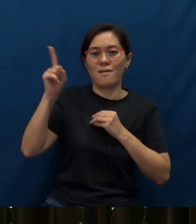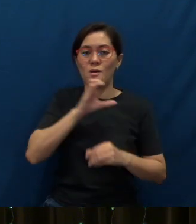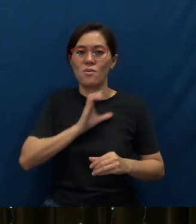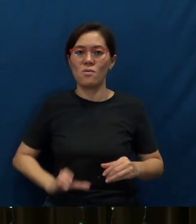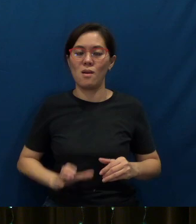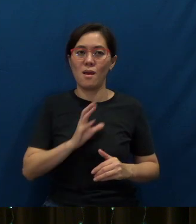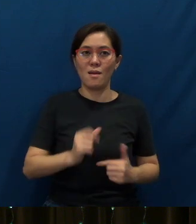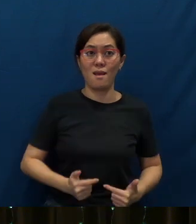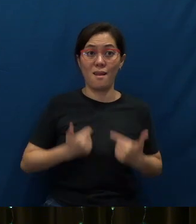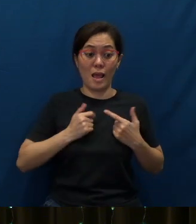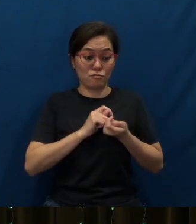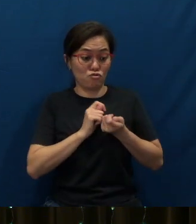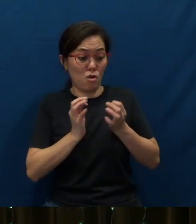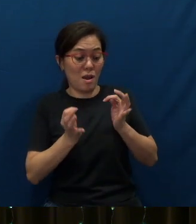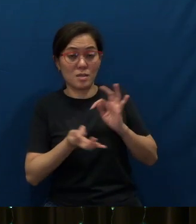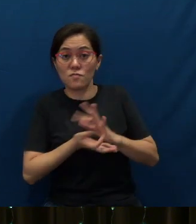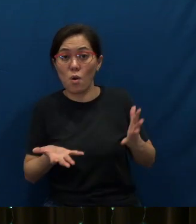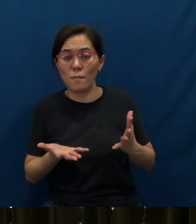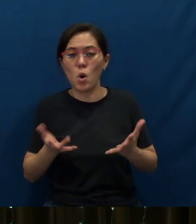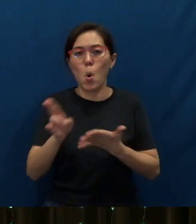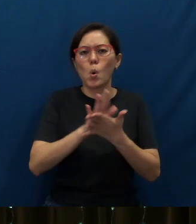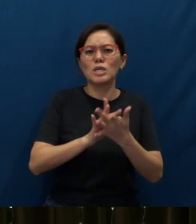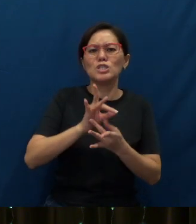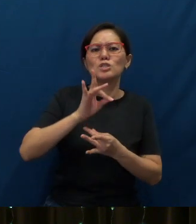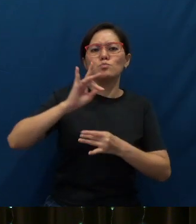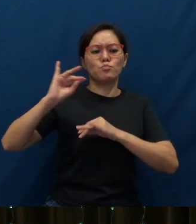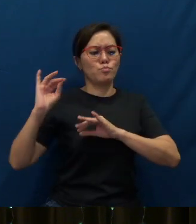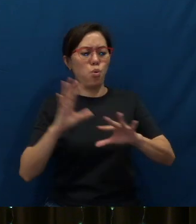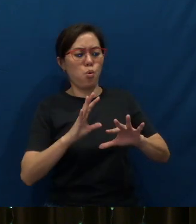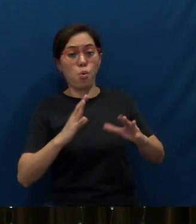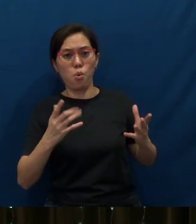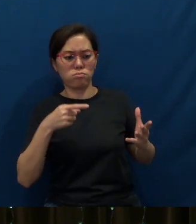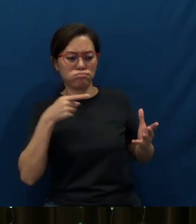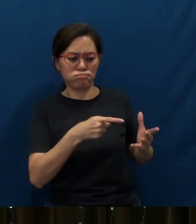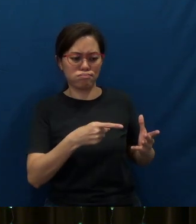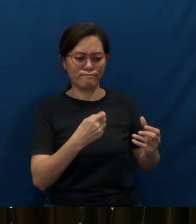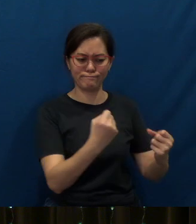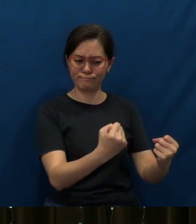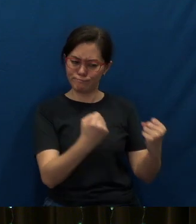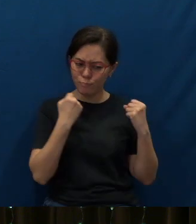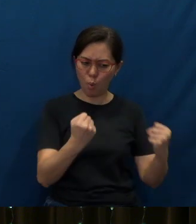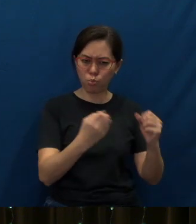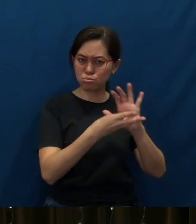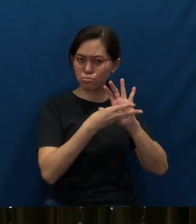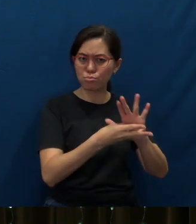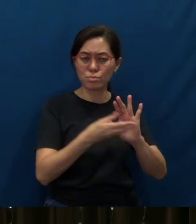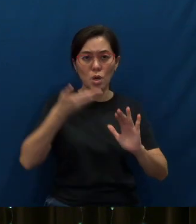And lives transformed by the Holy Spirit are powerful witnesses of God's grace.